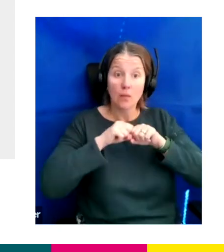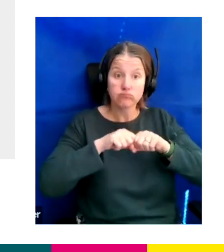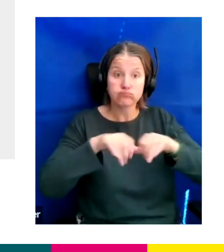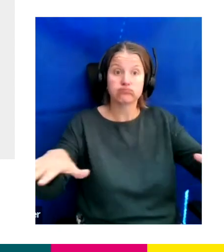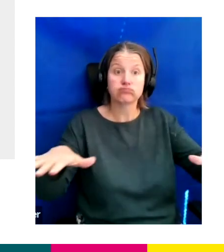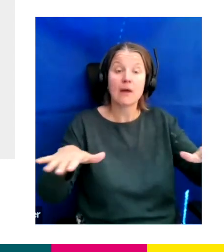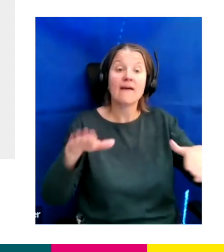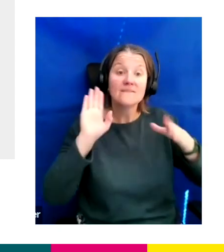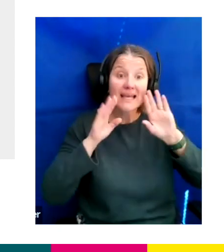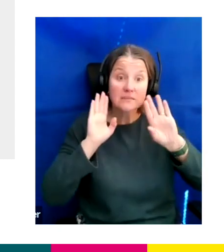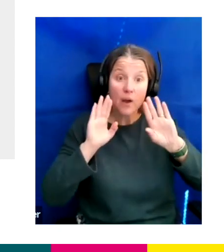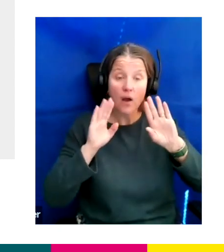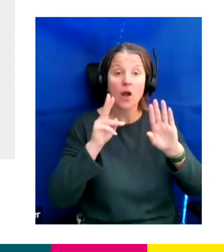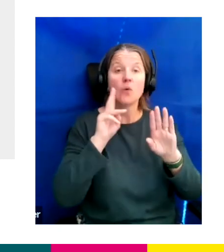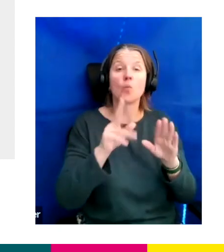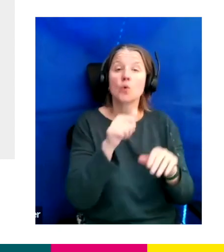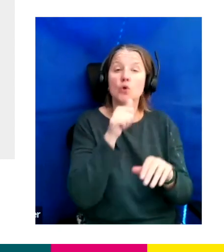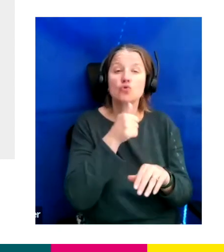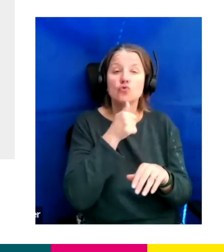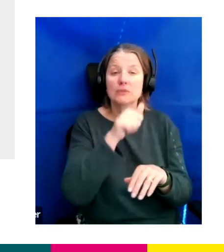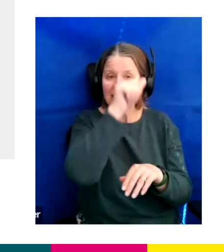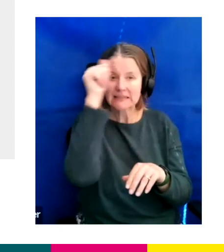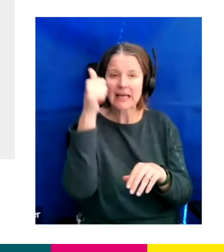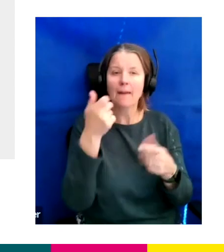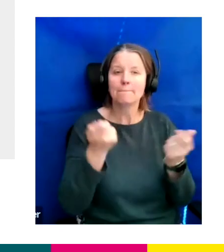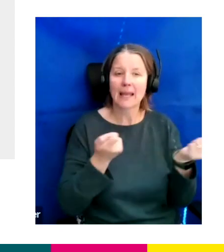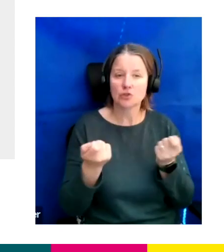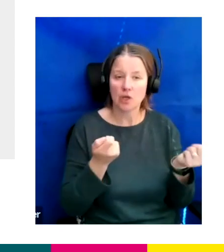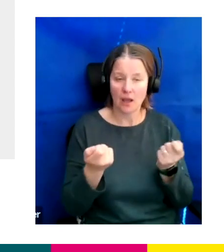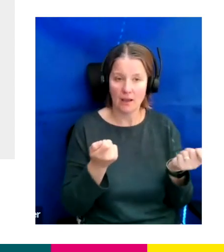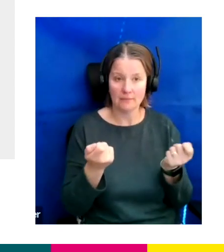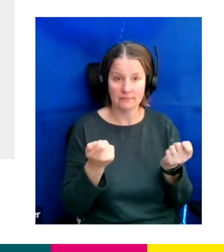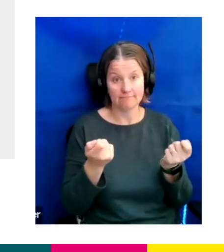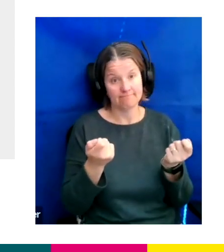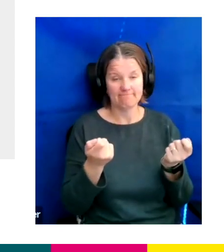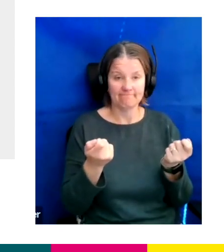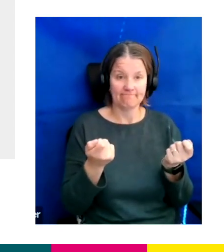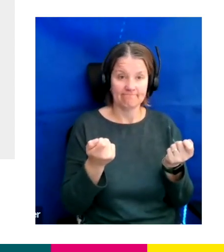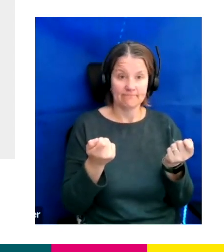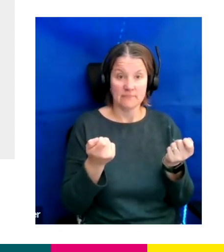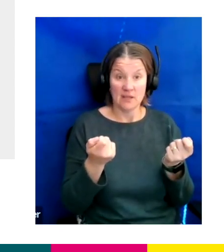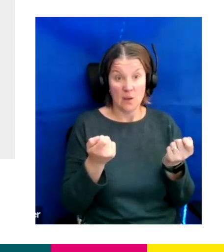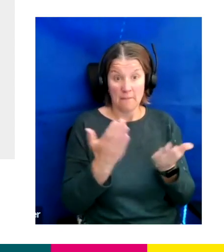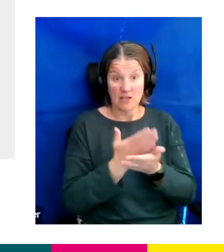Talent Managers to ensure that yeah we're sort of reaching out and we obviously work